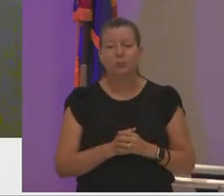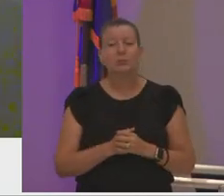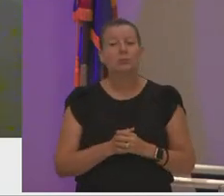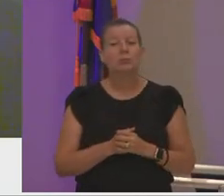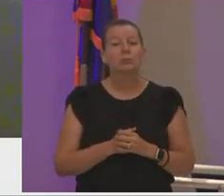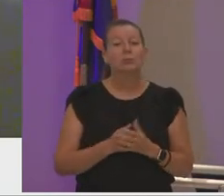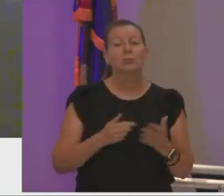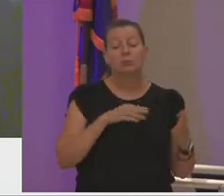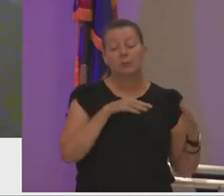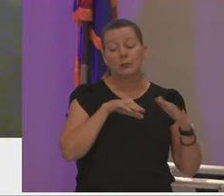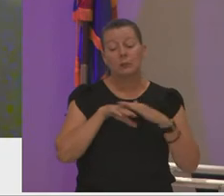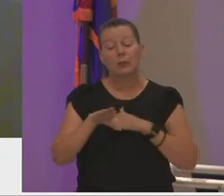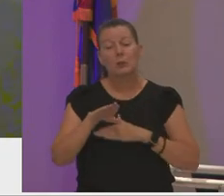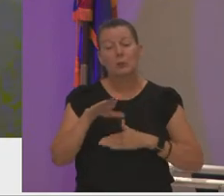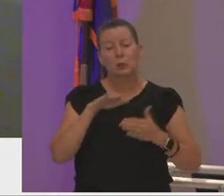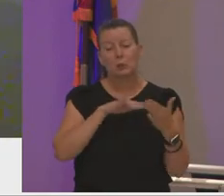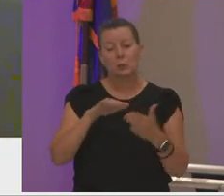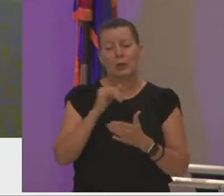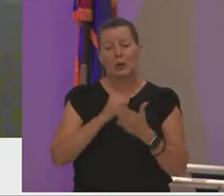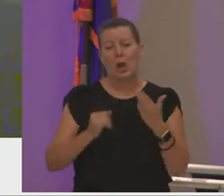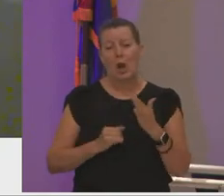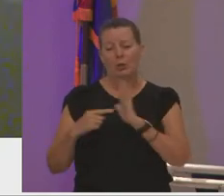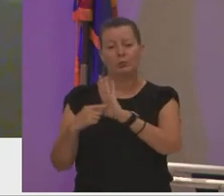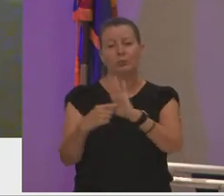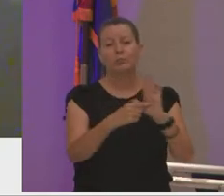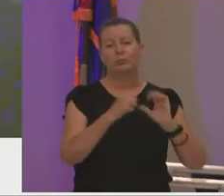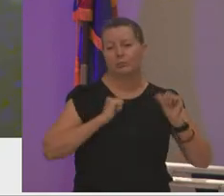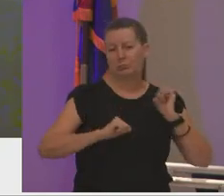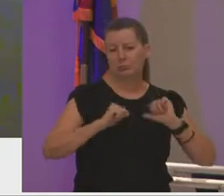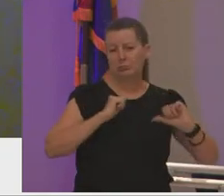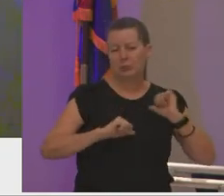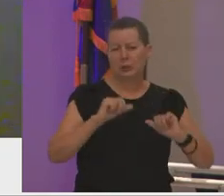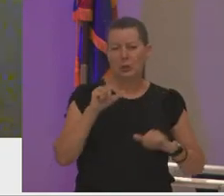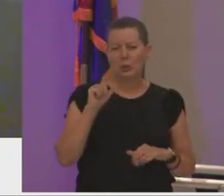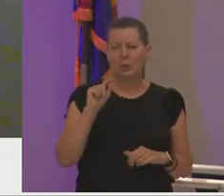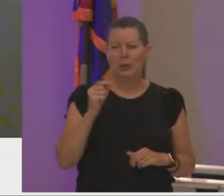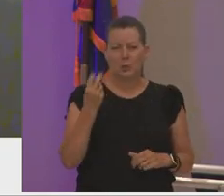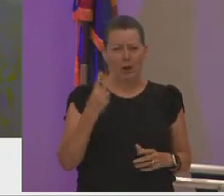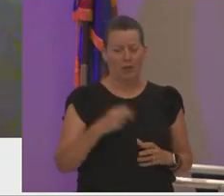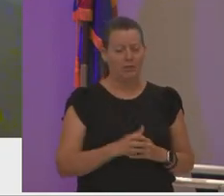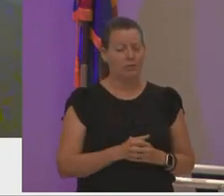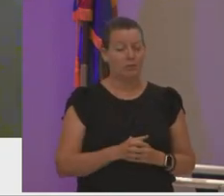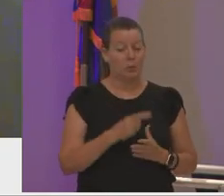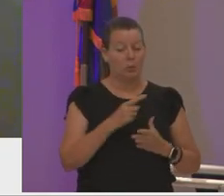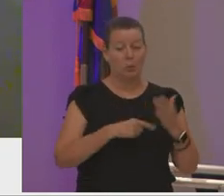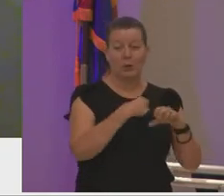student art exhibition i believe it was in 2012. the piece i had created was a painting done in